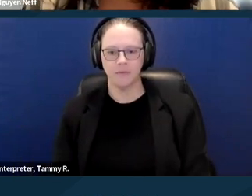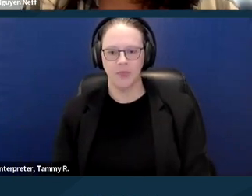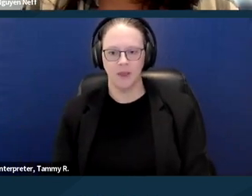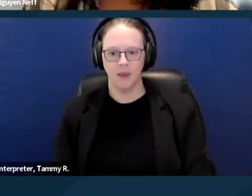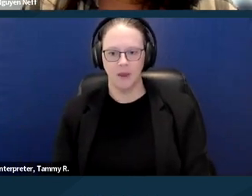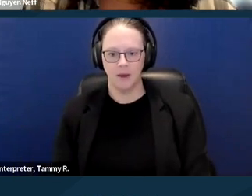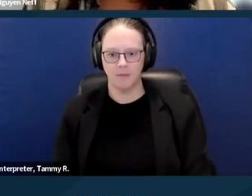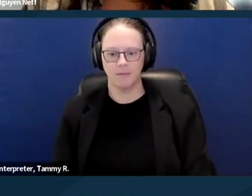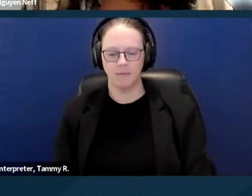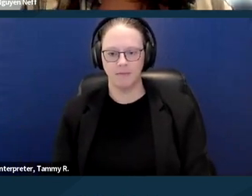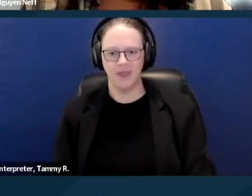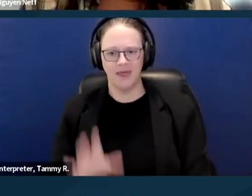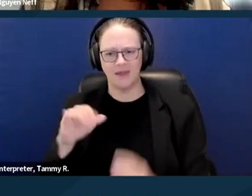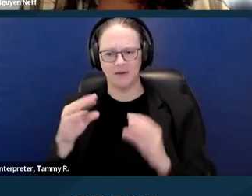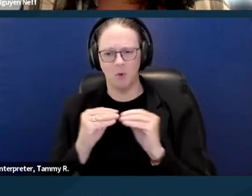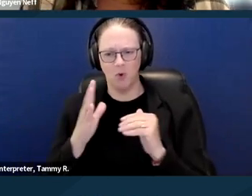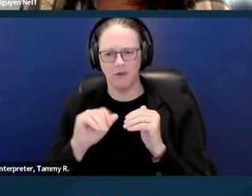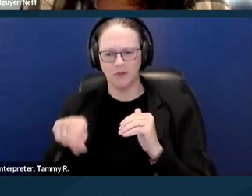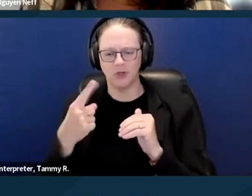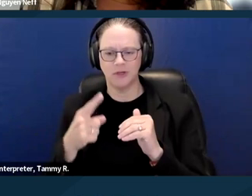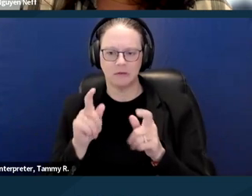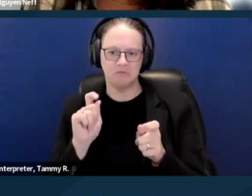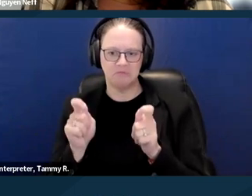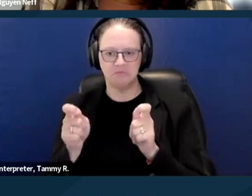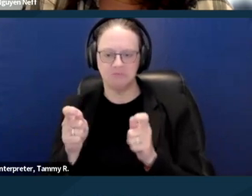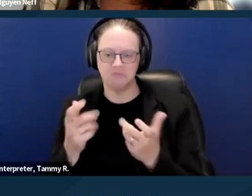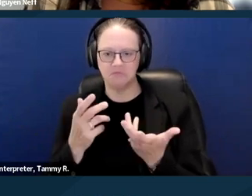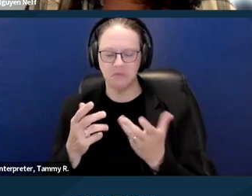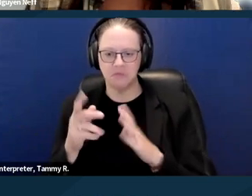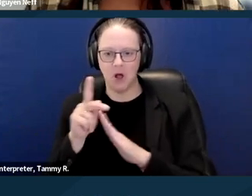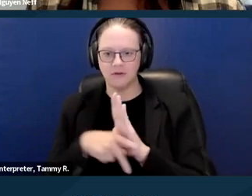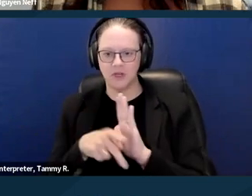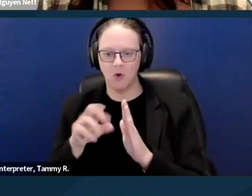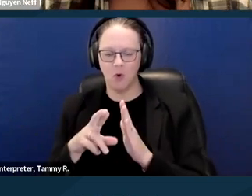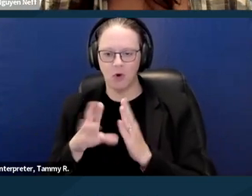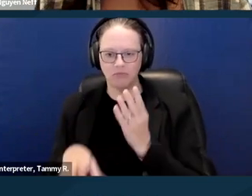and is more than just sort of changing a policy, or provision of a lease. But that would again,